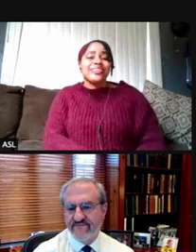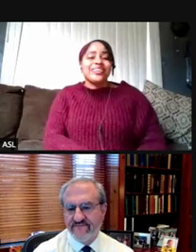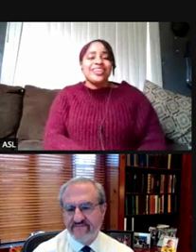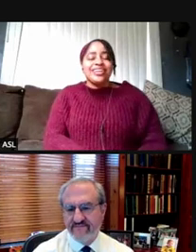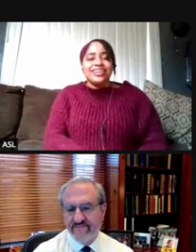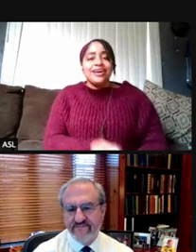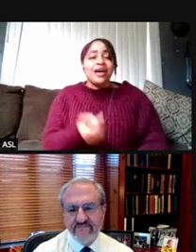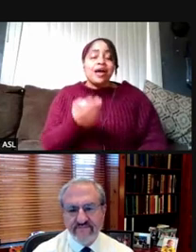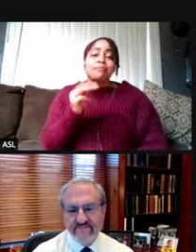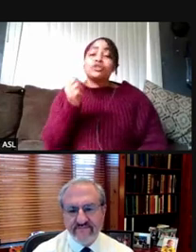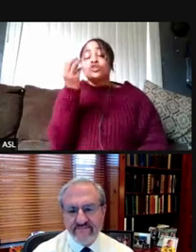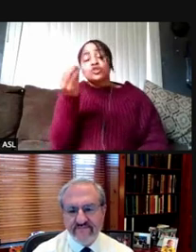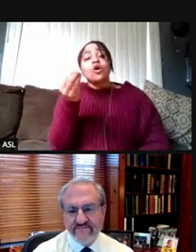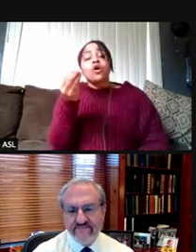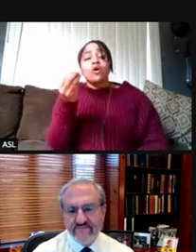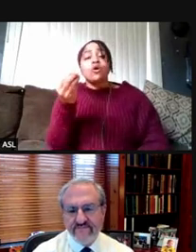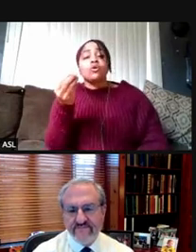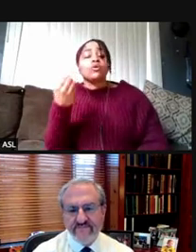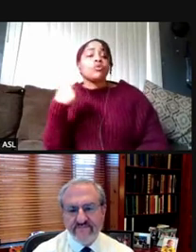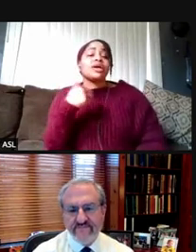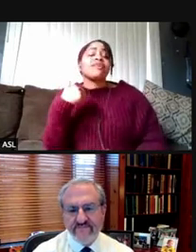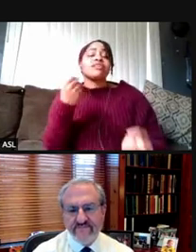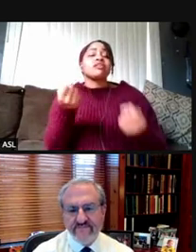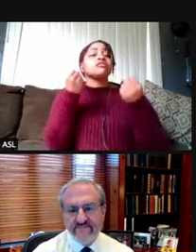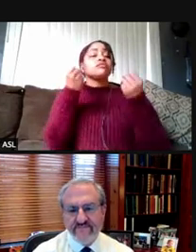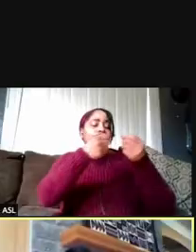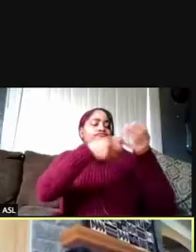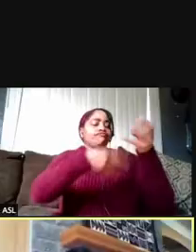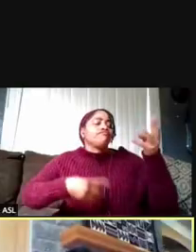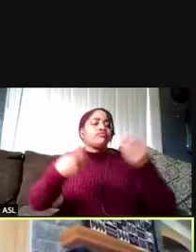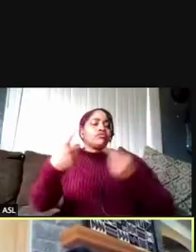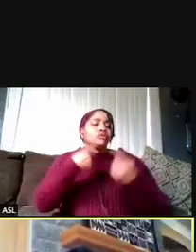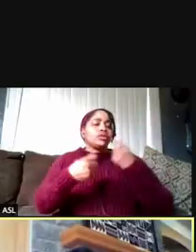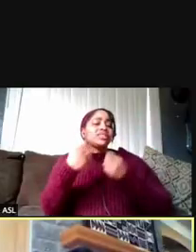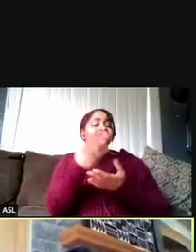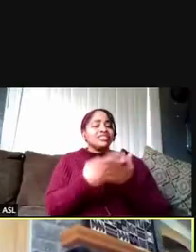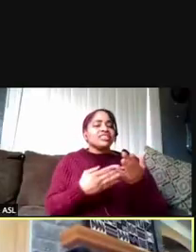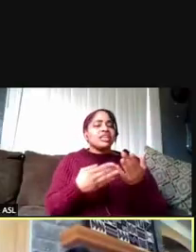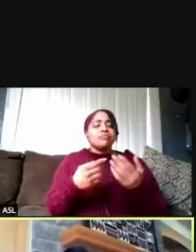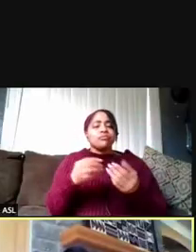So we have a number of questions and I know there's some that are coming in too.